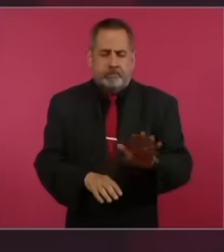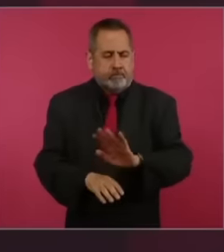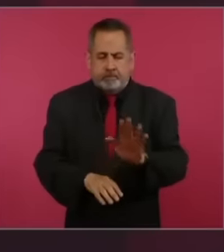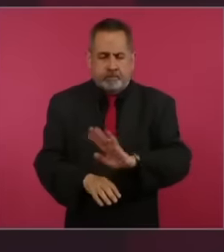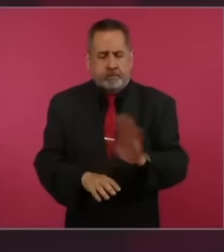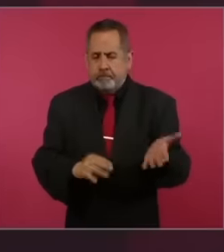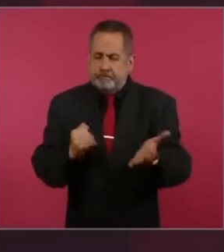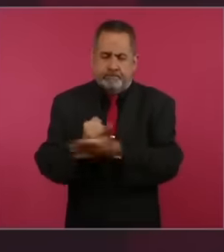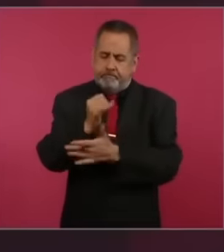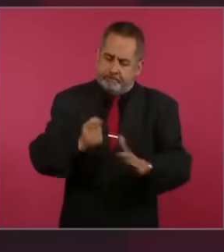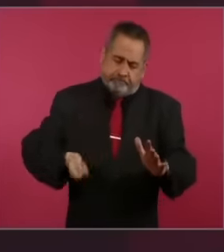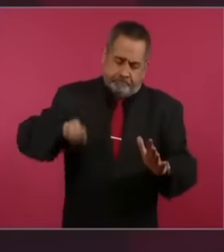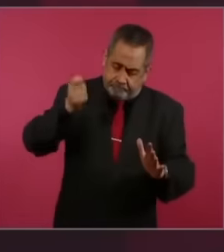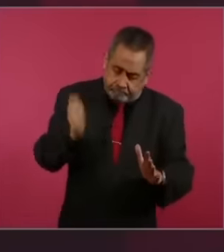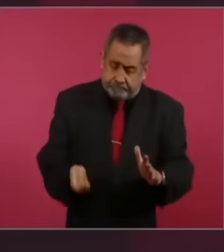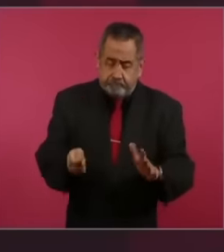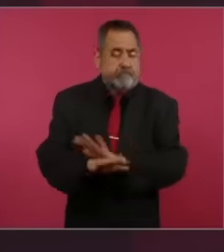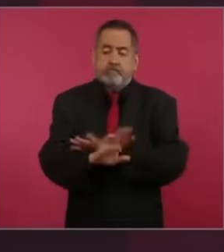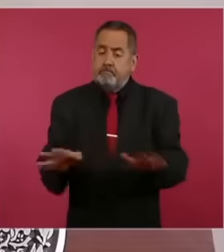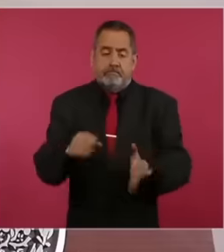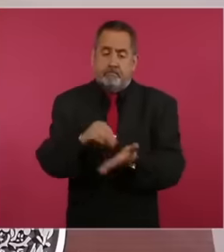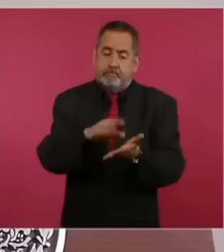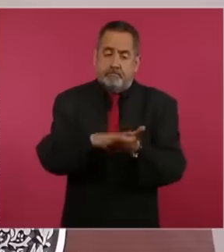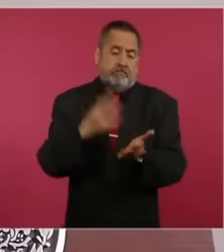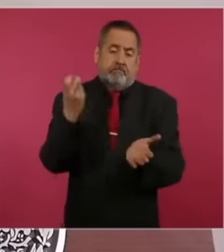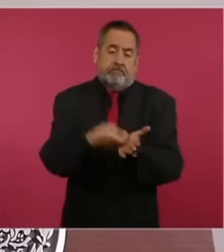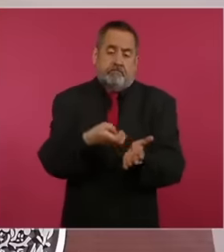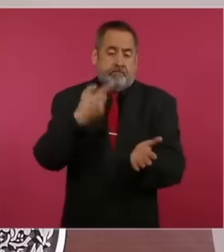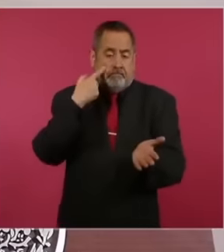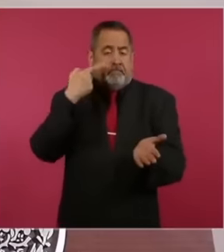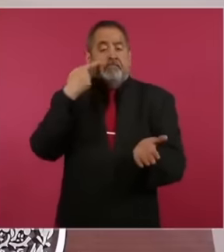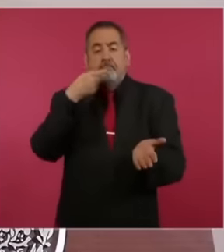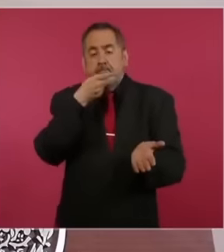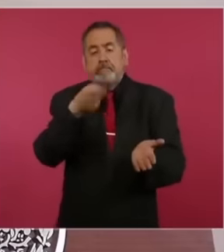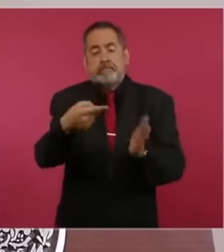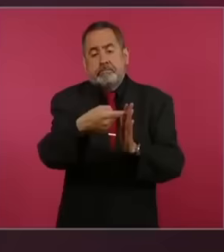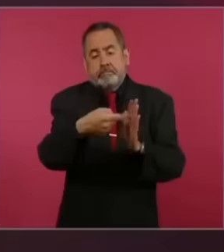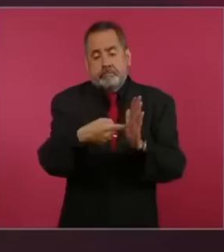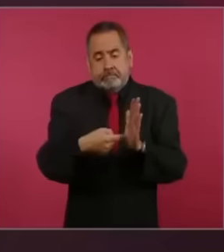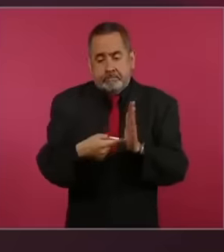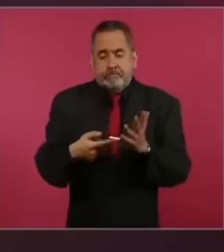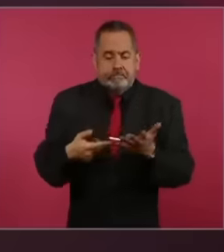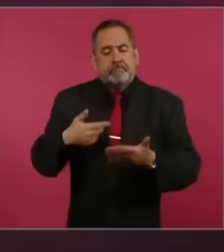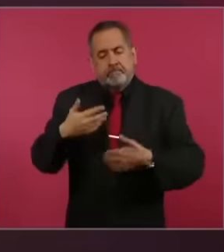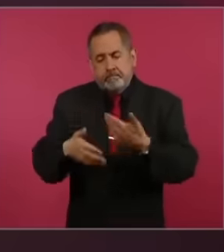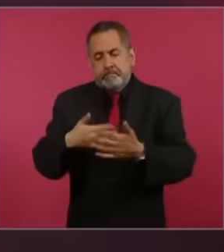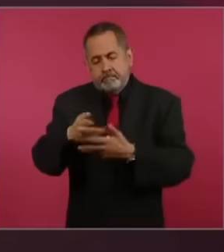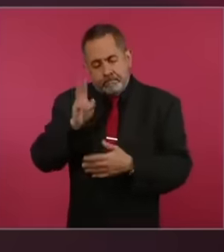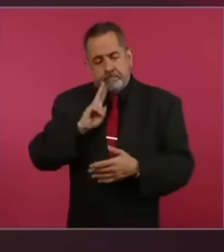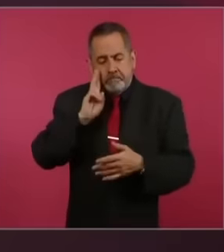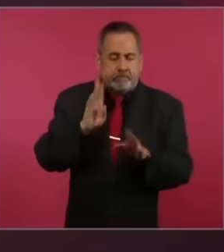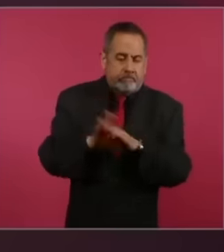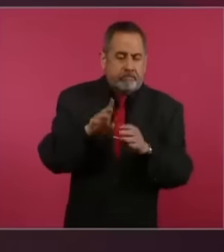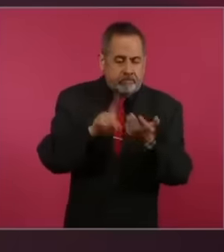definitive and depending on them, since the content of those resolutions and the guidelines that they mandate will be verified